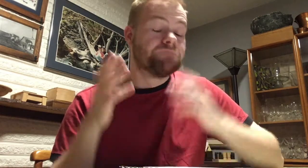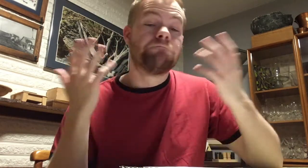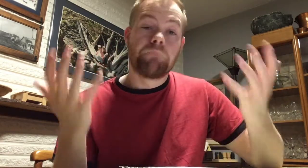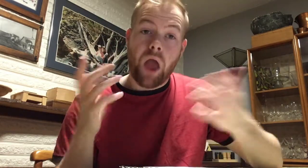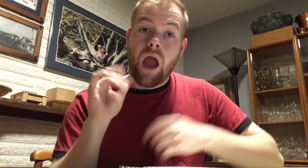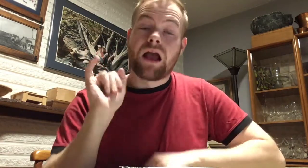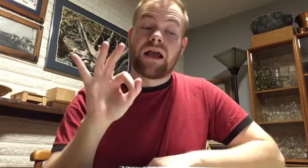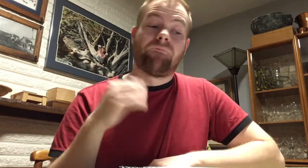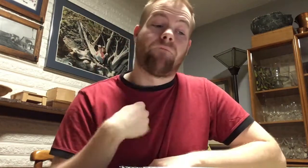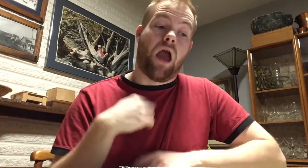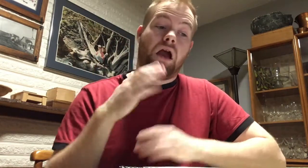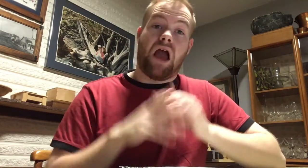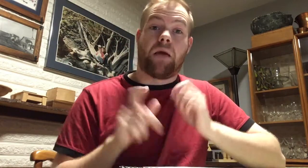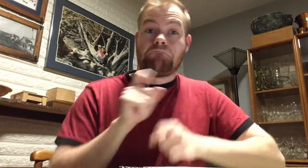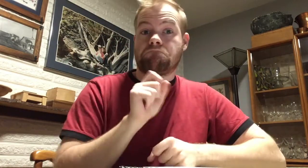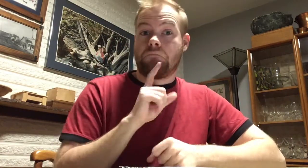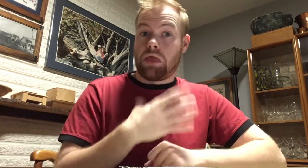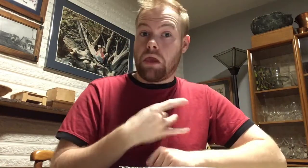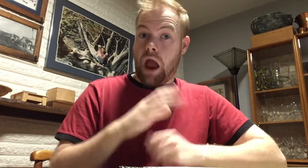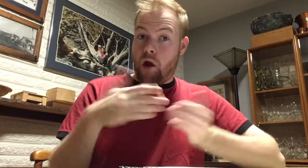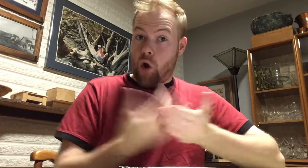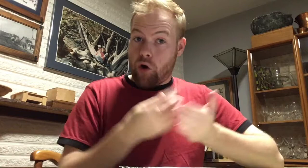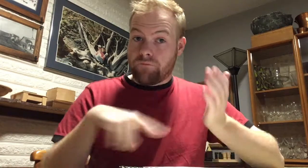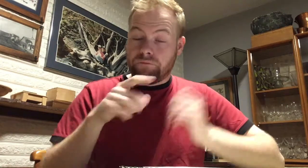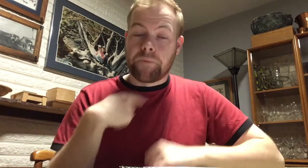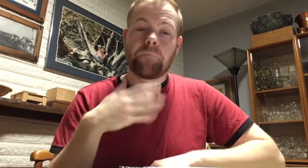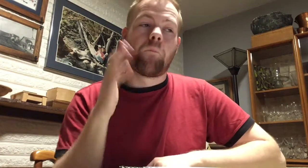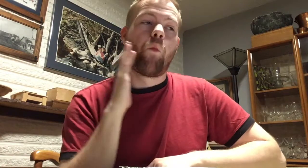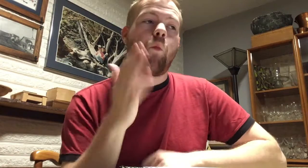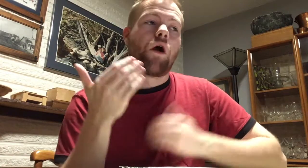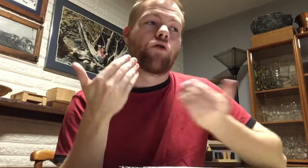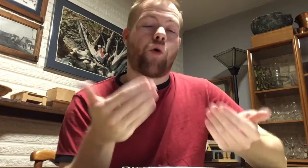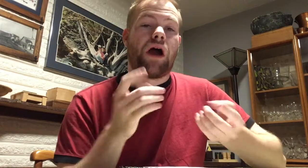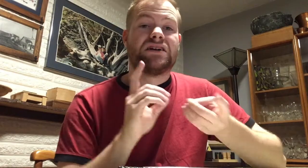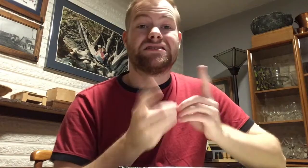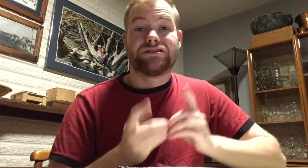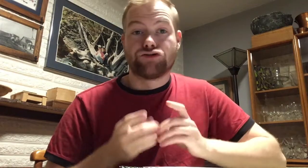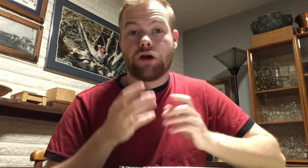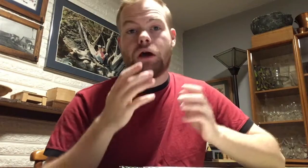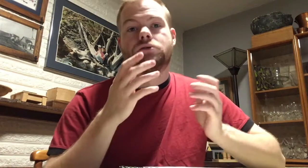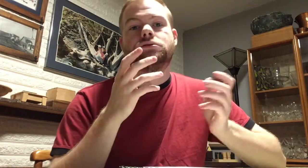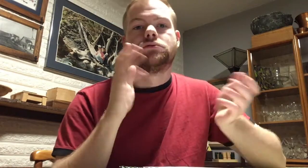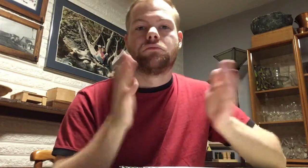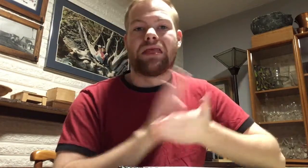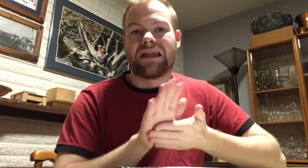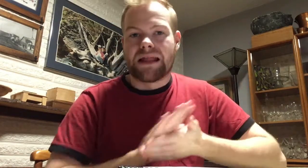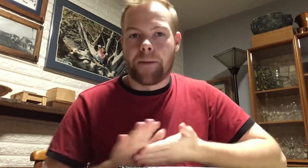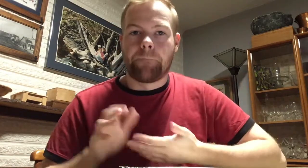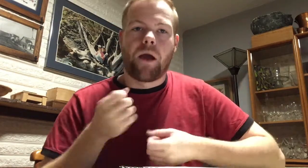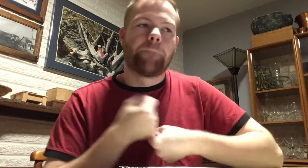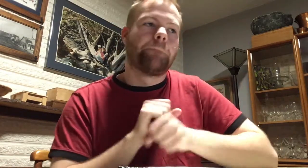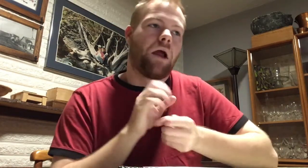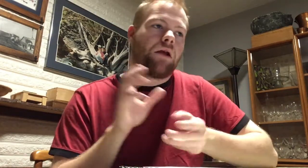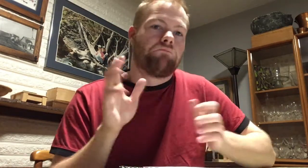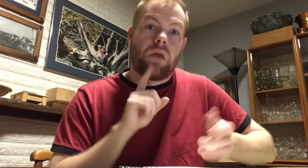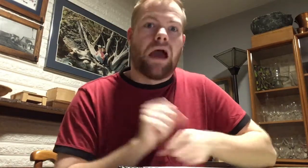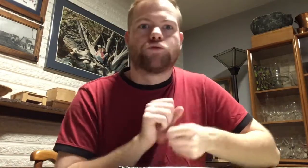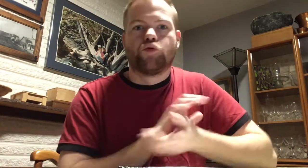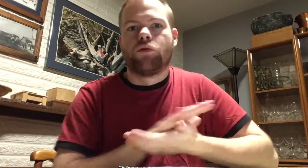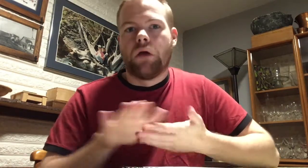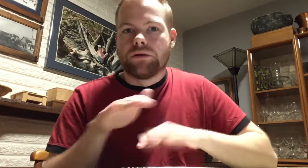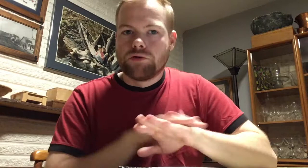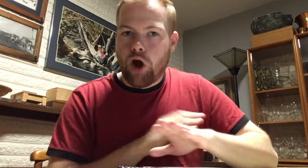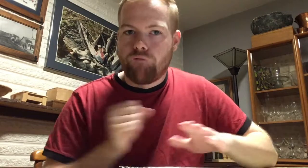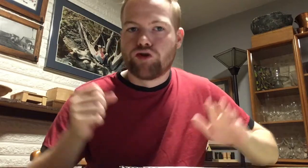But if I end up liking all of them, I will go ahead and digitize, clean them up, make them actually nice covers.